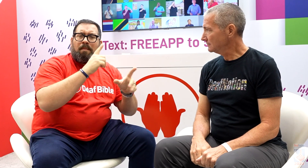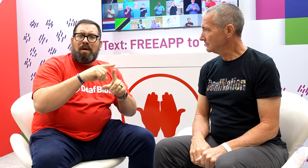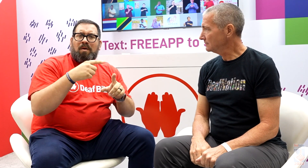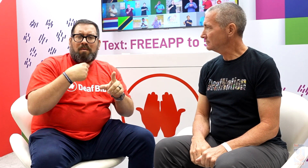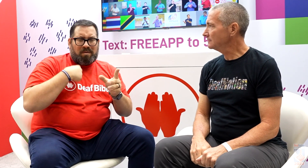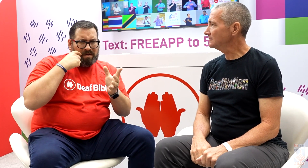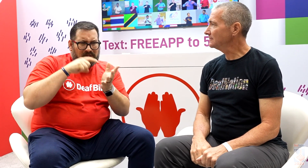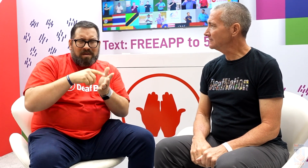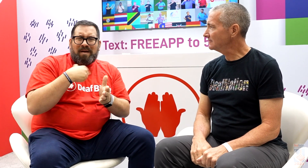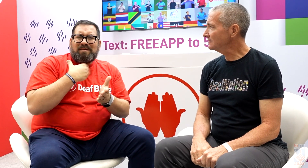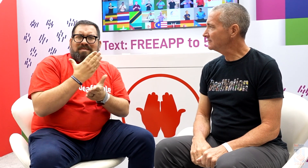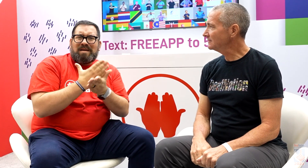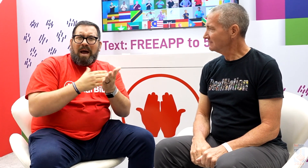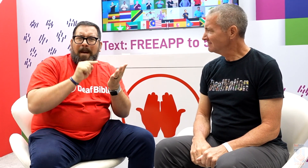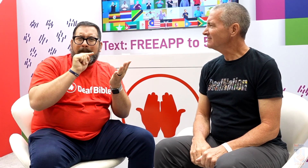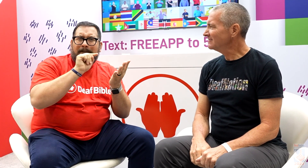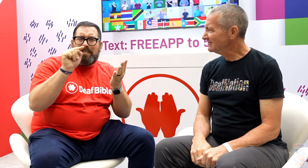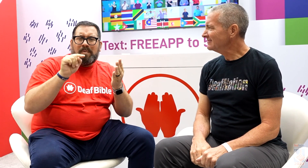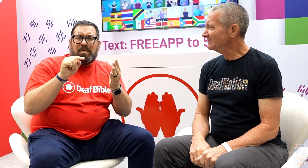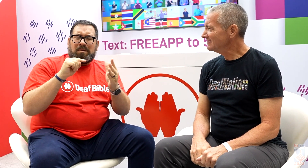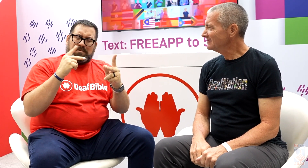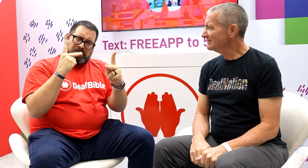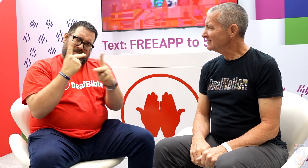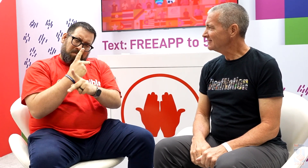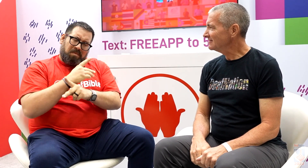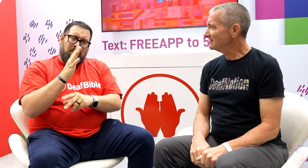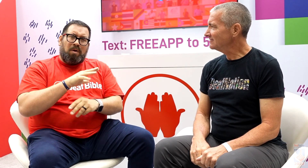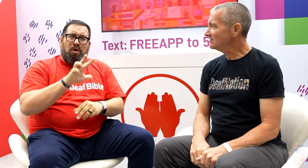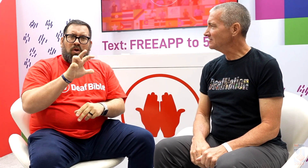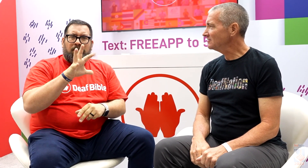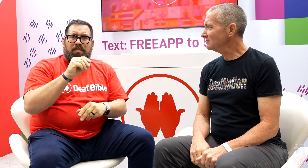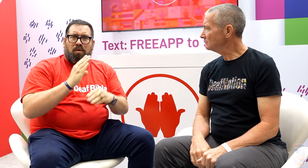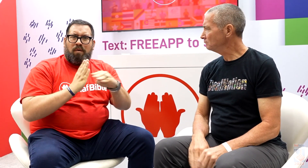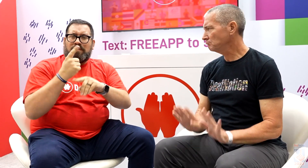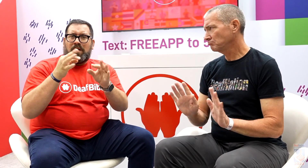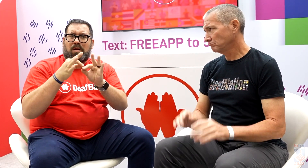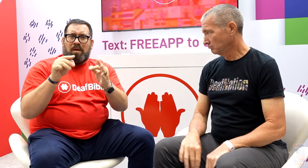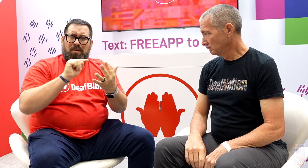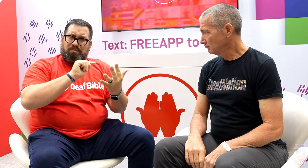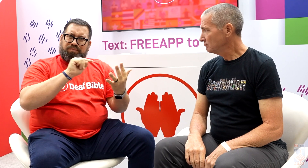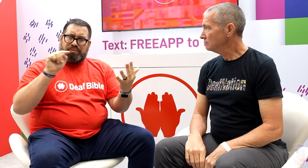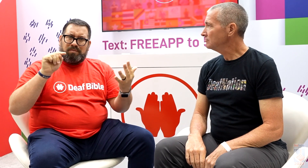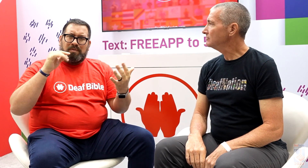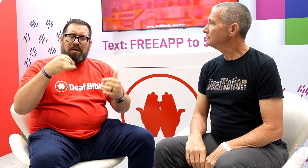But there are others as well so we figure there are over 350 sign languages.